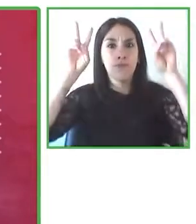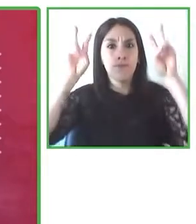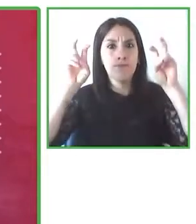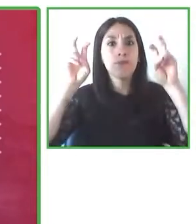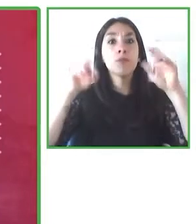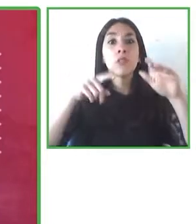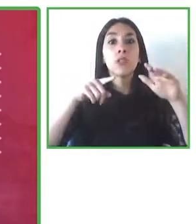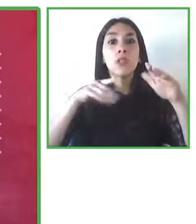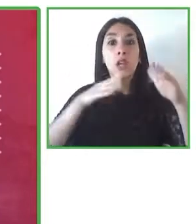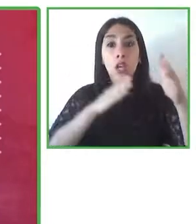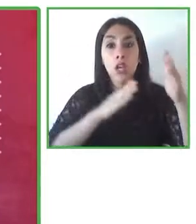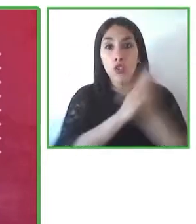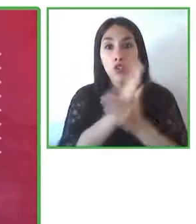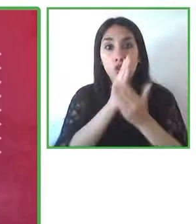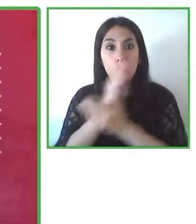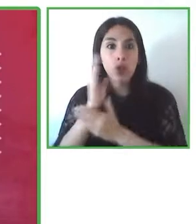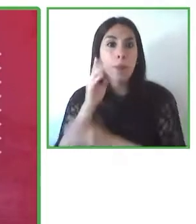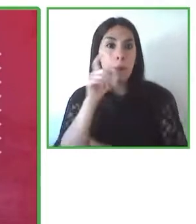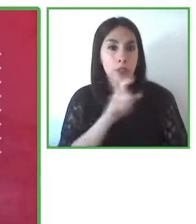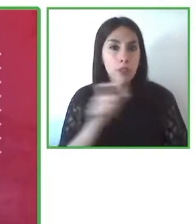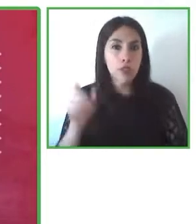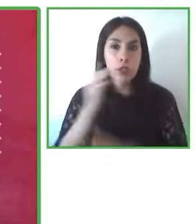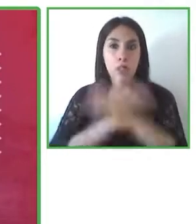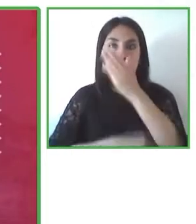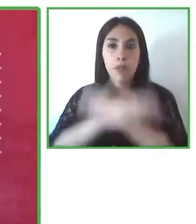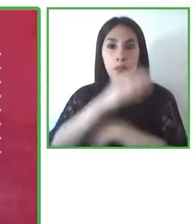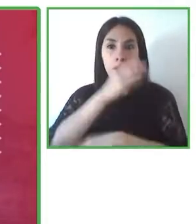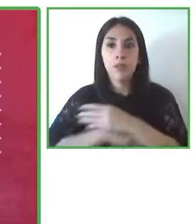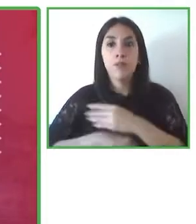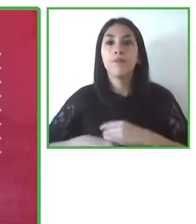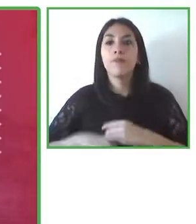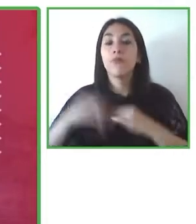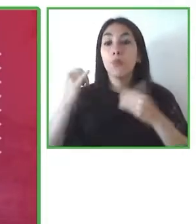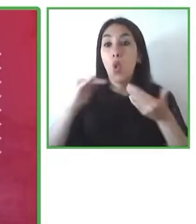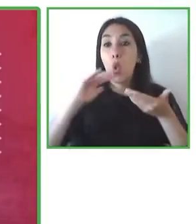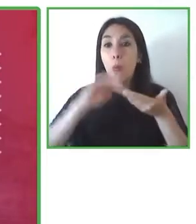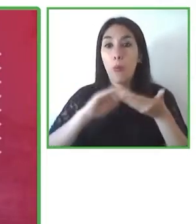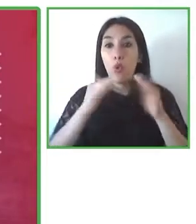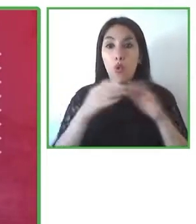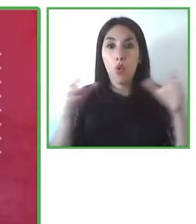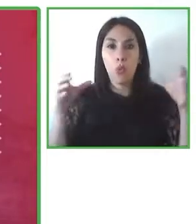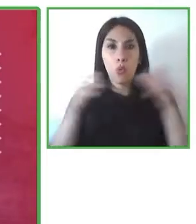and the scientific community from Atos. Alexandra the floor is yours.